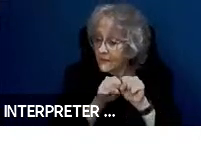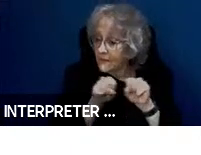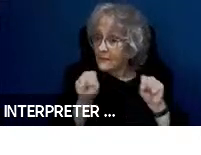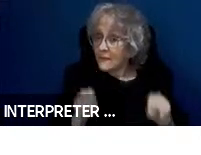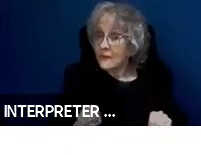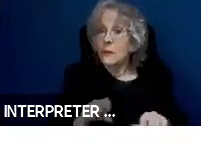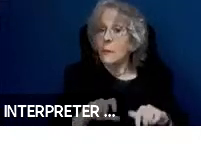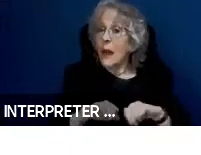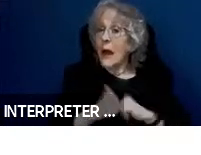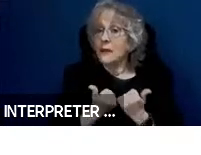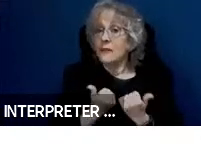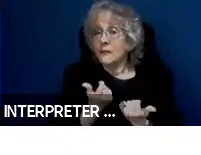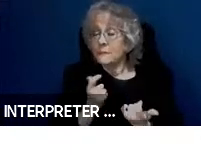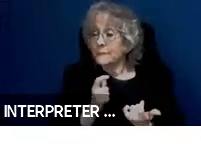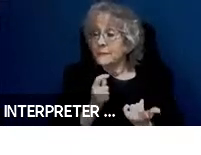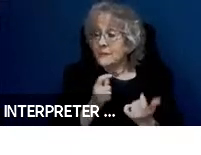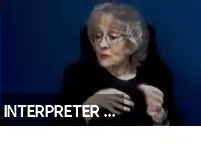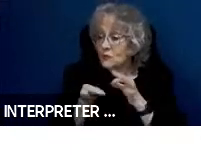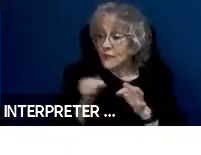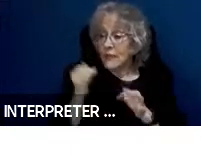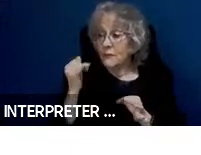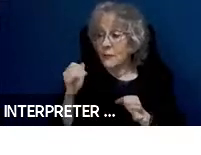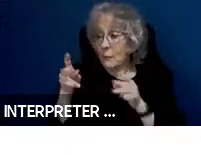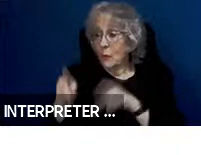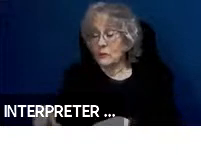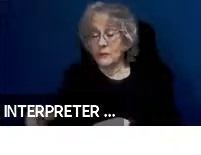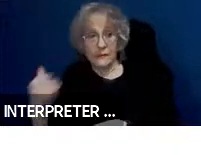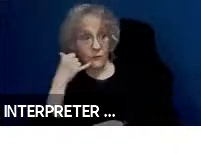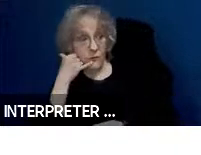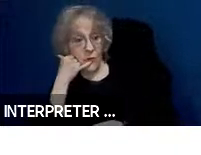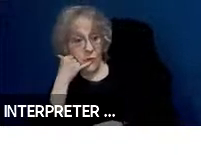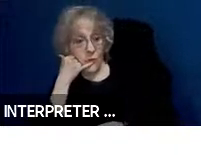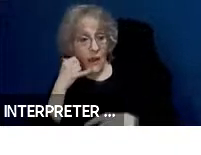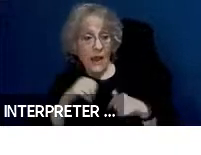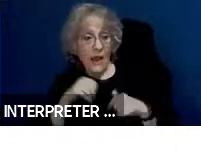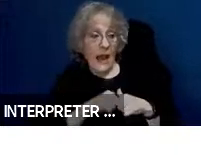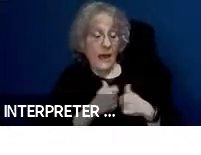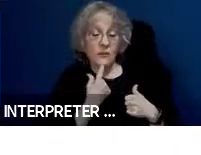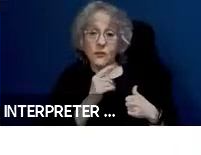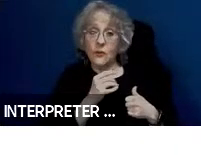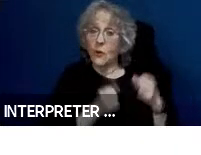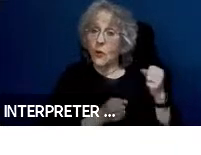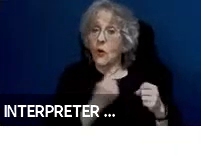who is being picked up is on a phone for example, how can the car tell the person where they are.